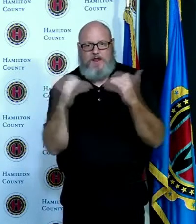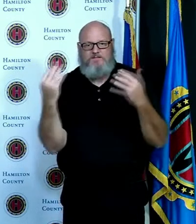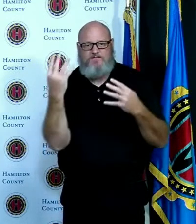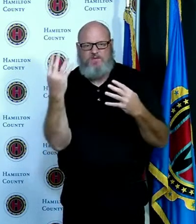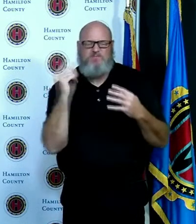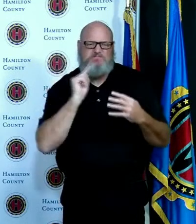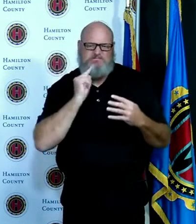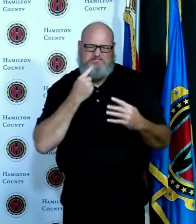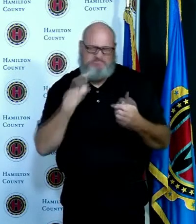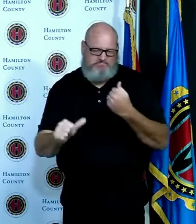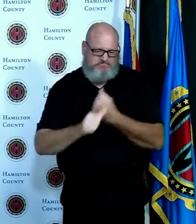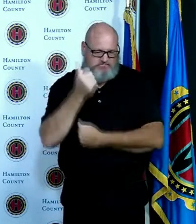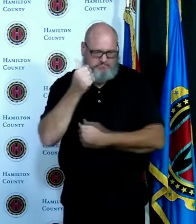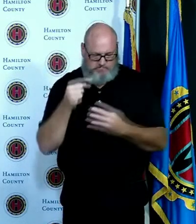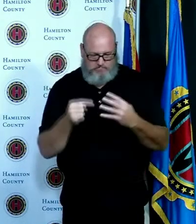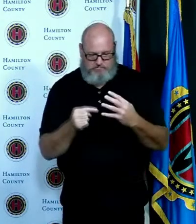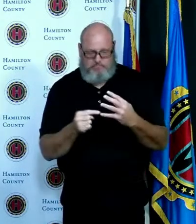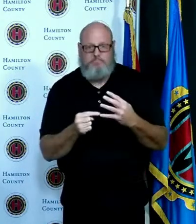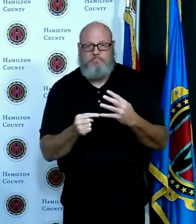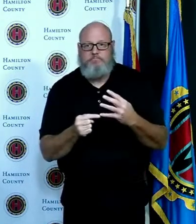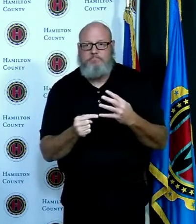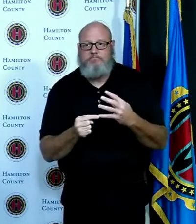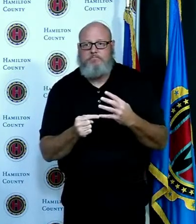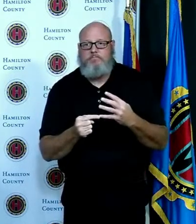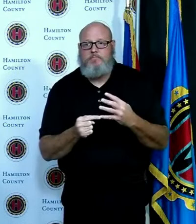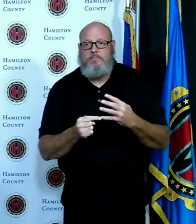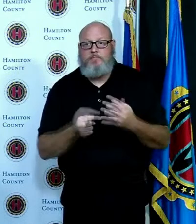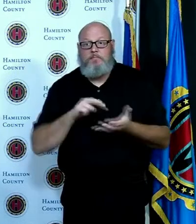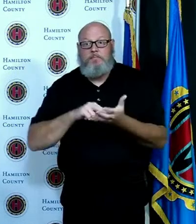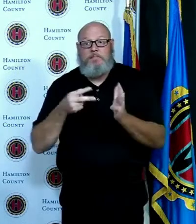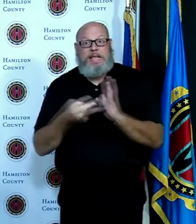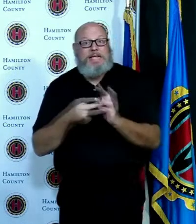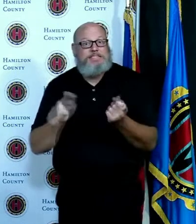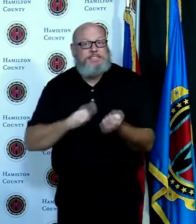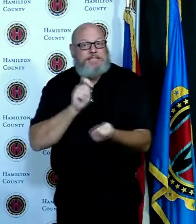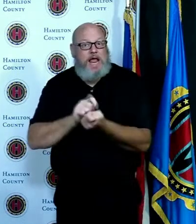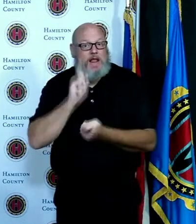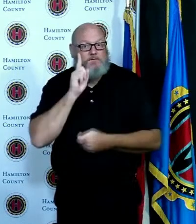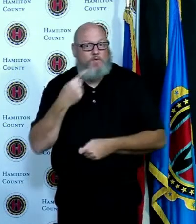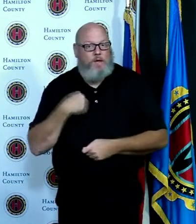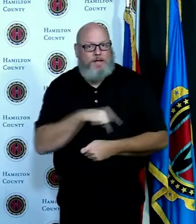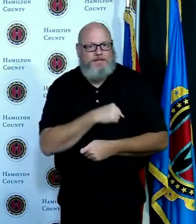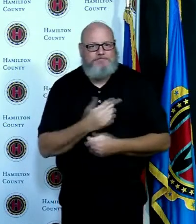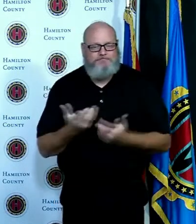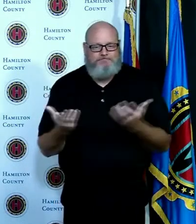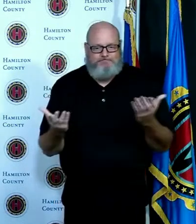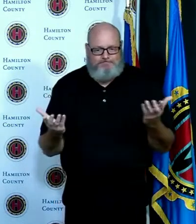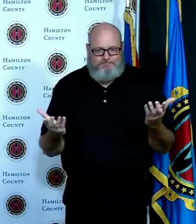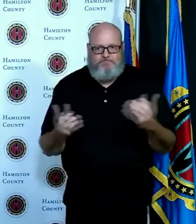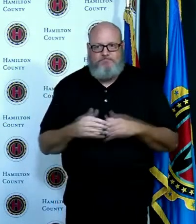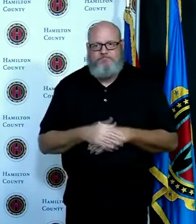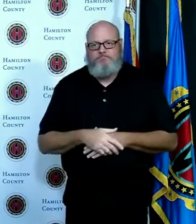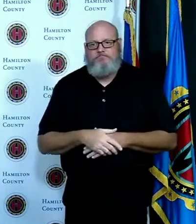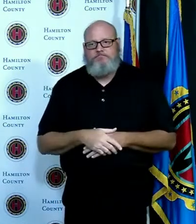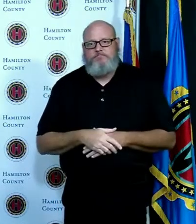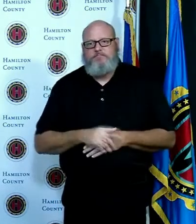so right now the purple indicates severe exposure and spread only leave home for